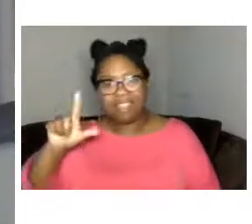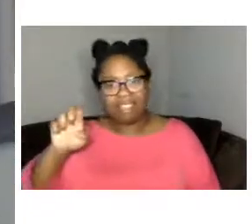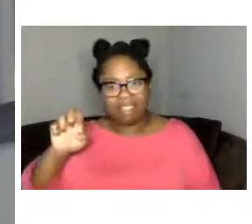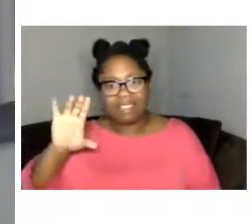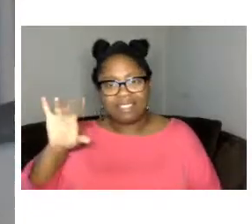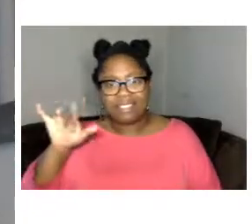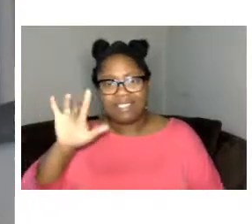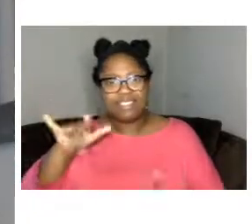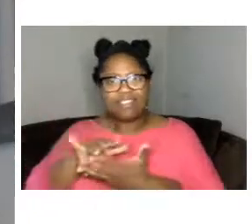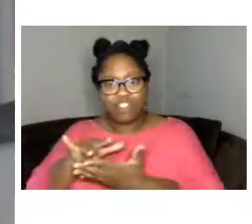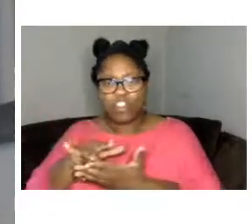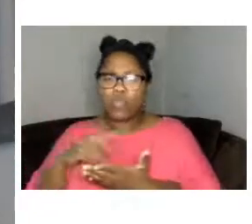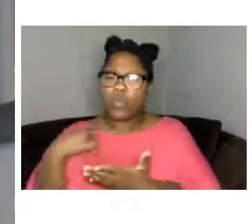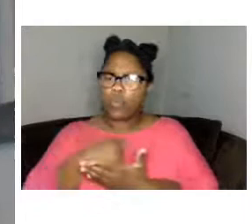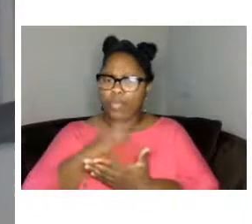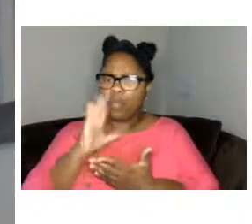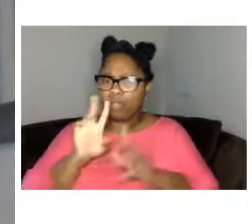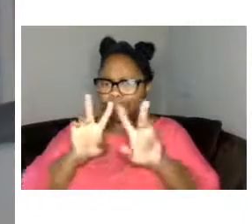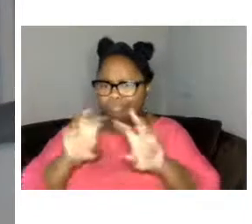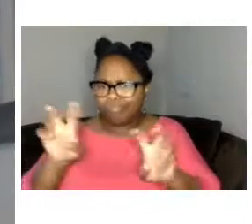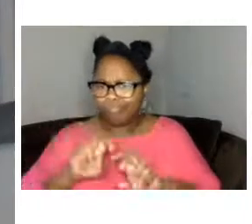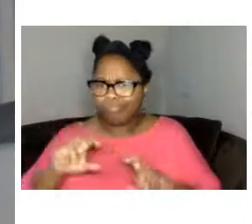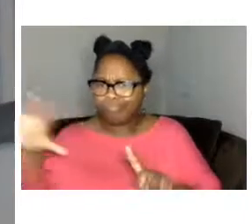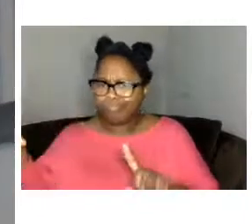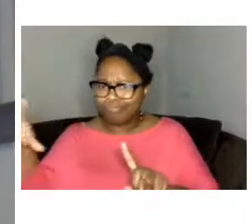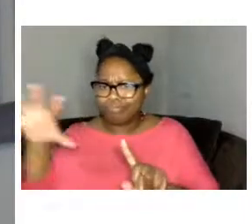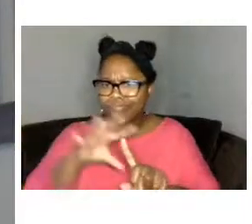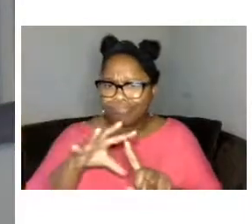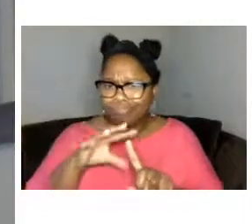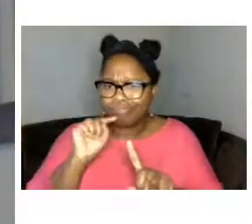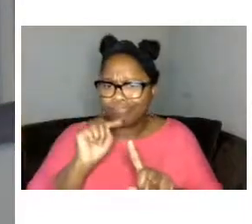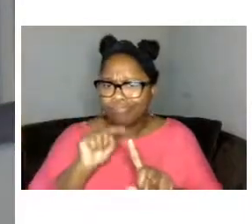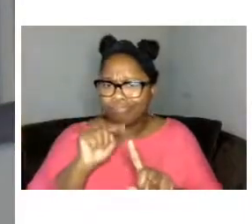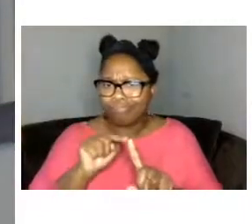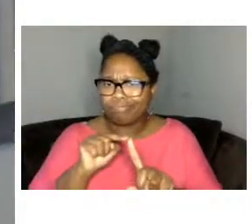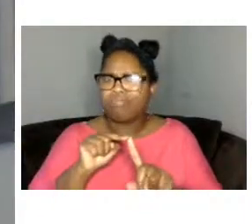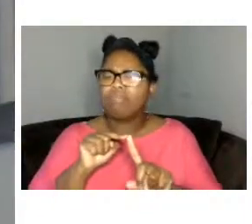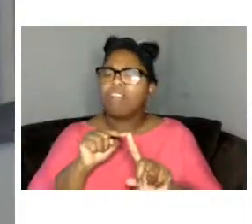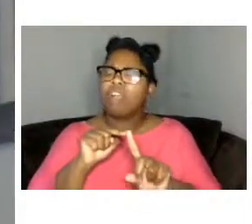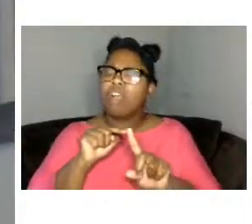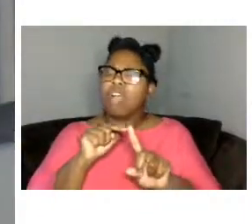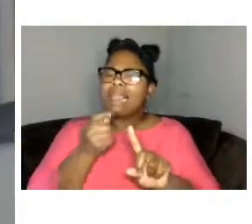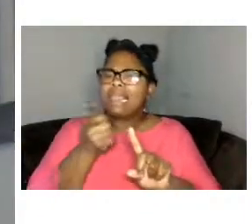let shed light on a bit of a little of little-known history and culture of